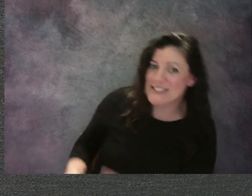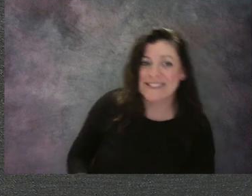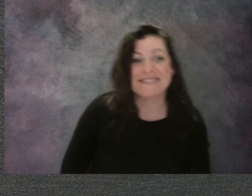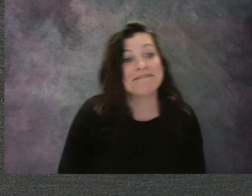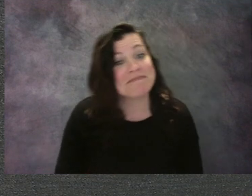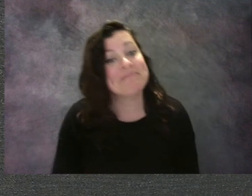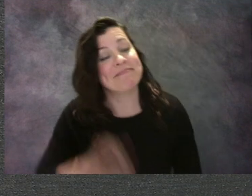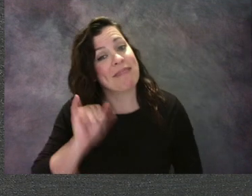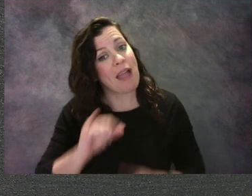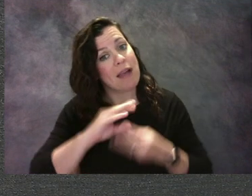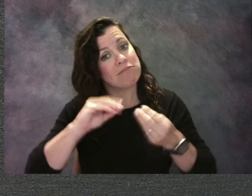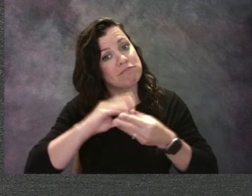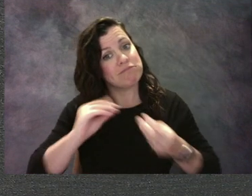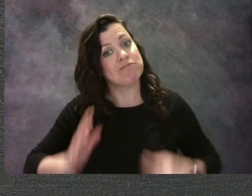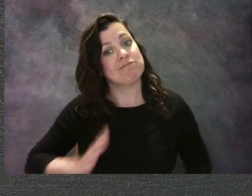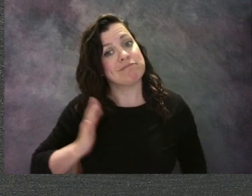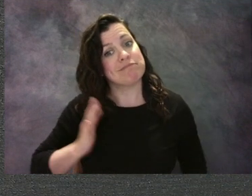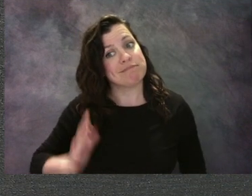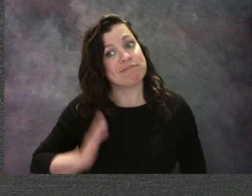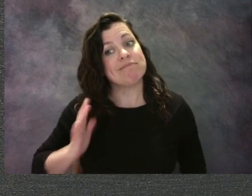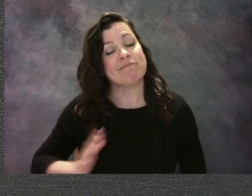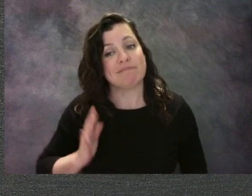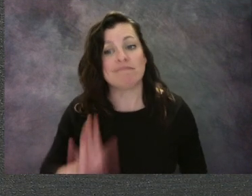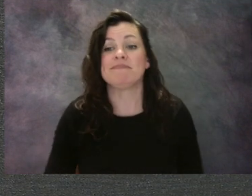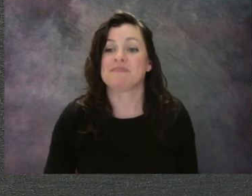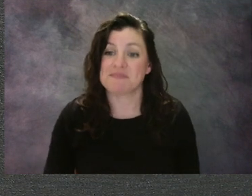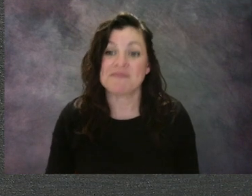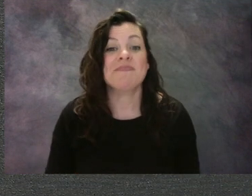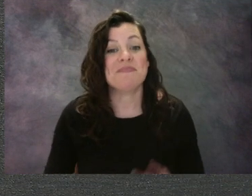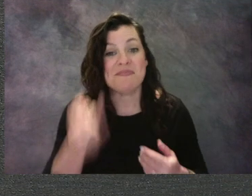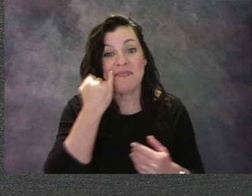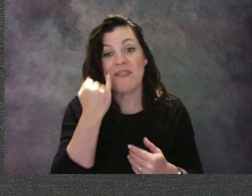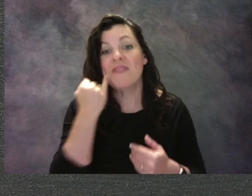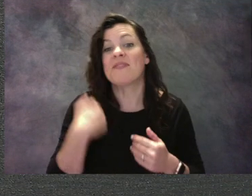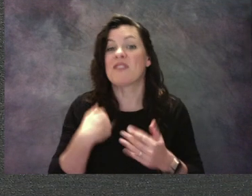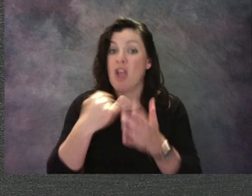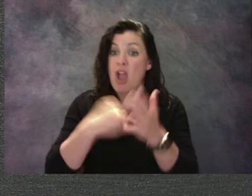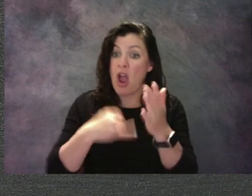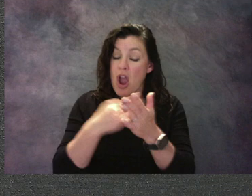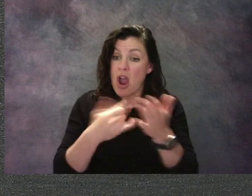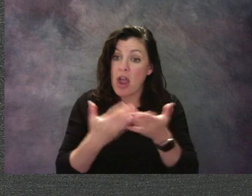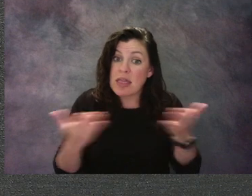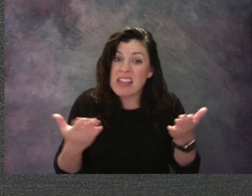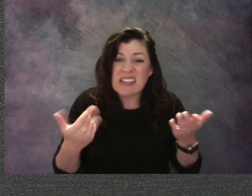Can you think of any other art supplies that you could ask your friend nicely if you could borrow?